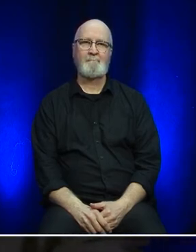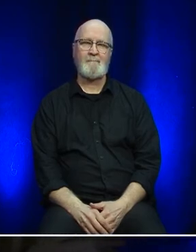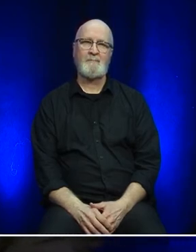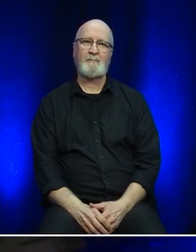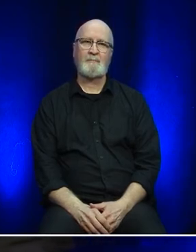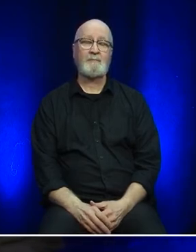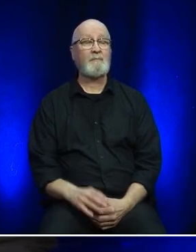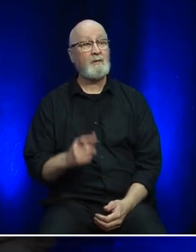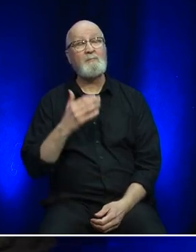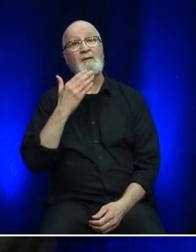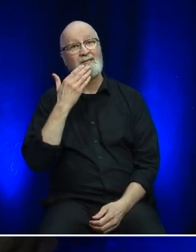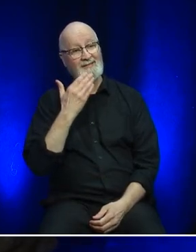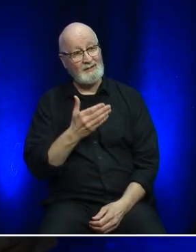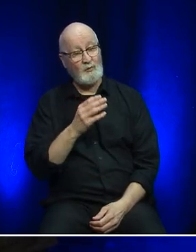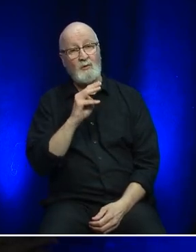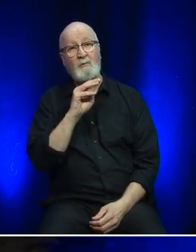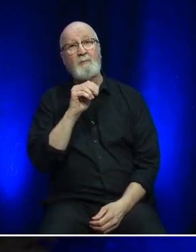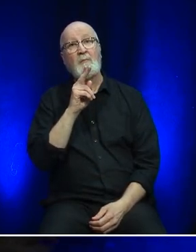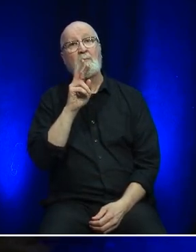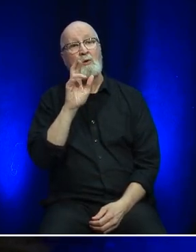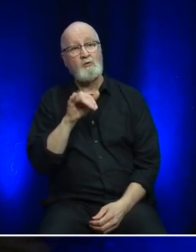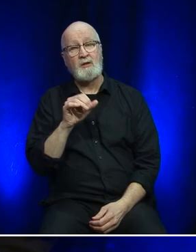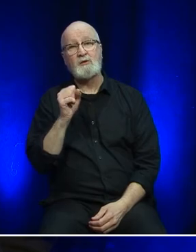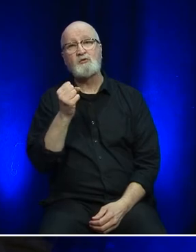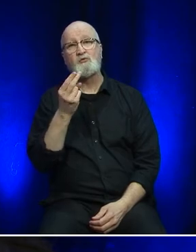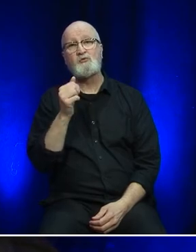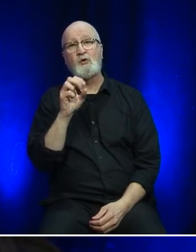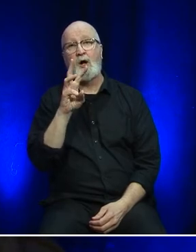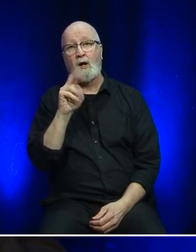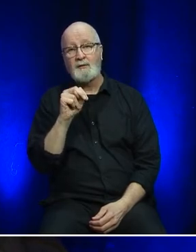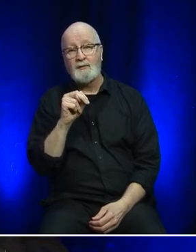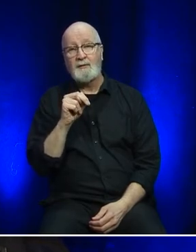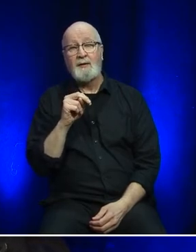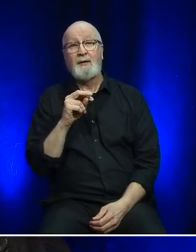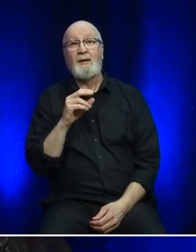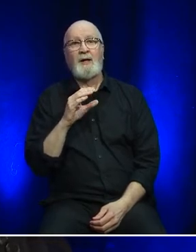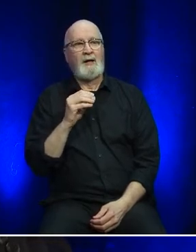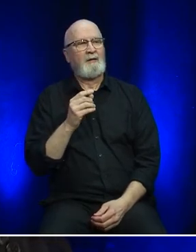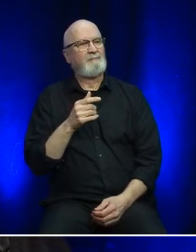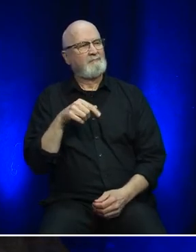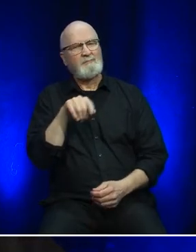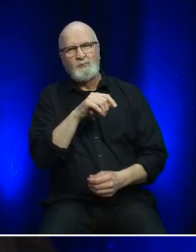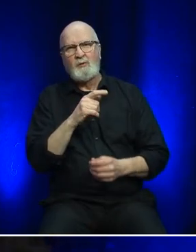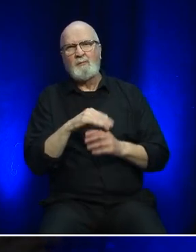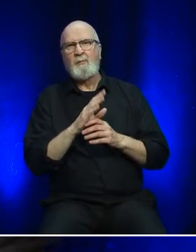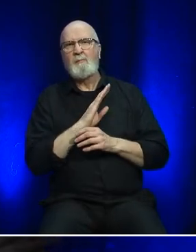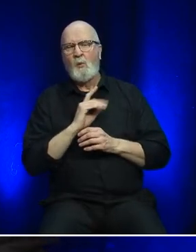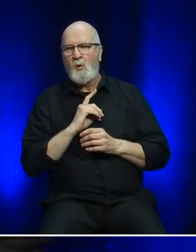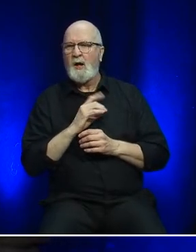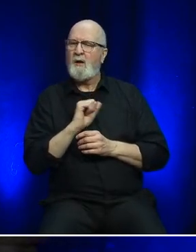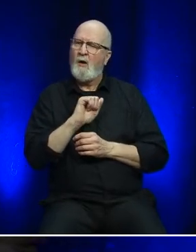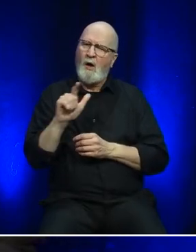Thank you to Murray, Shawn, my Board colleagues and all the staff at Marine Atlantic for